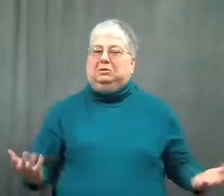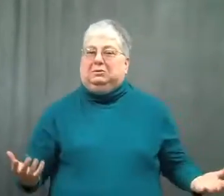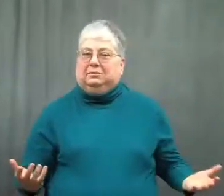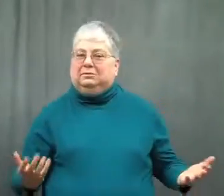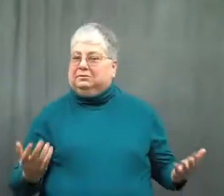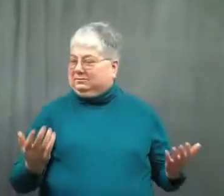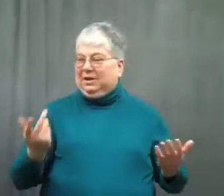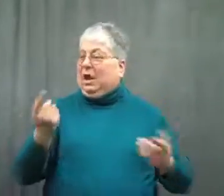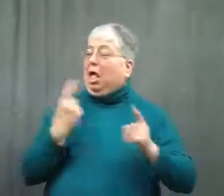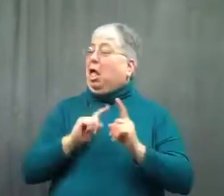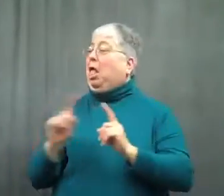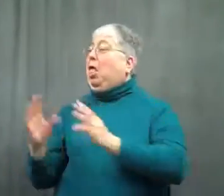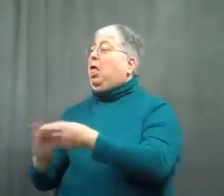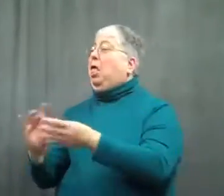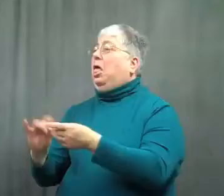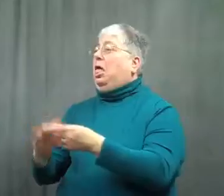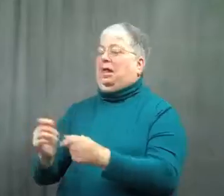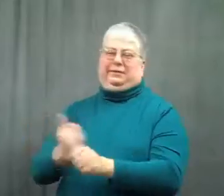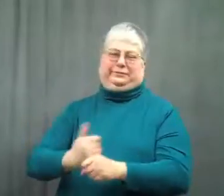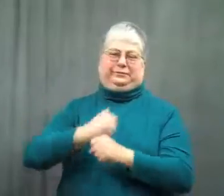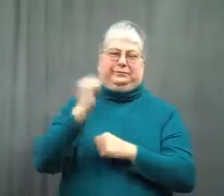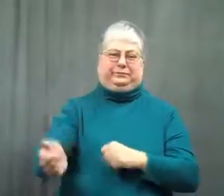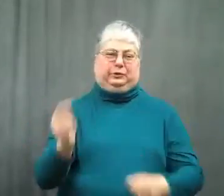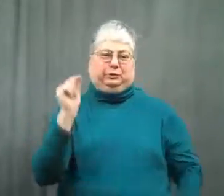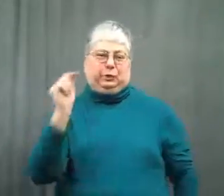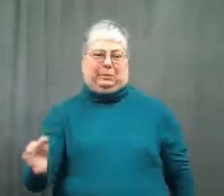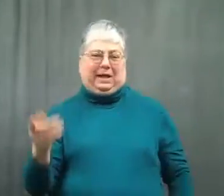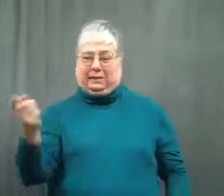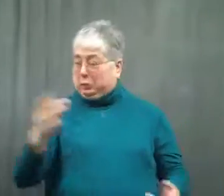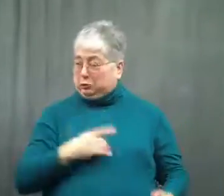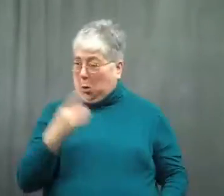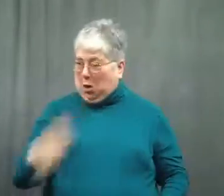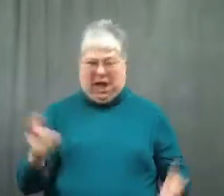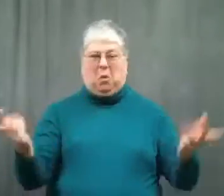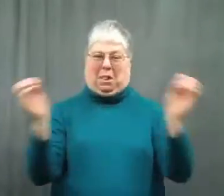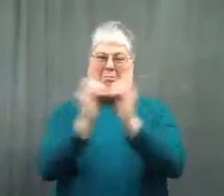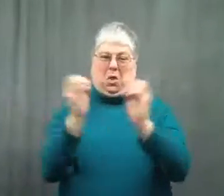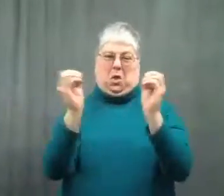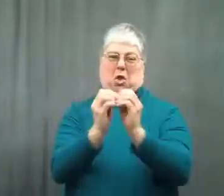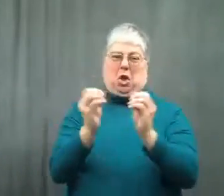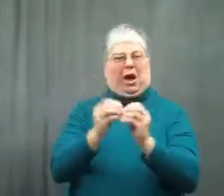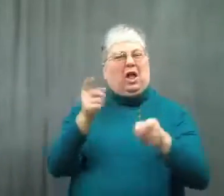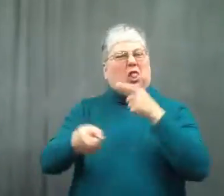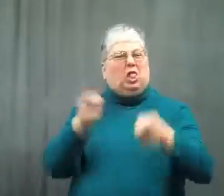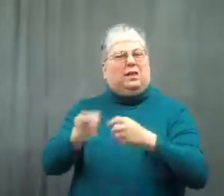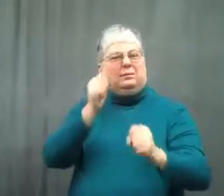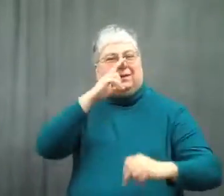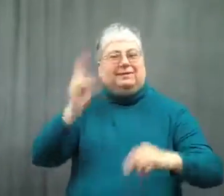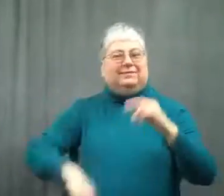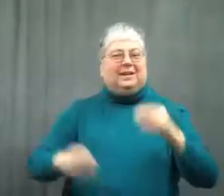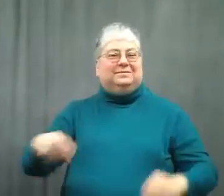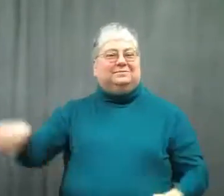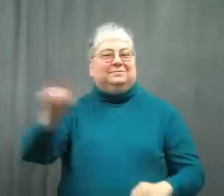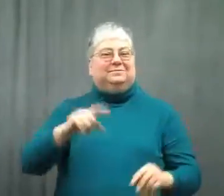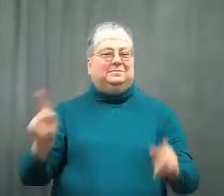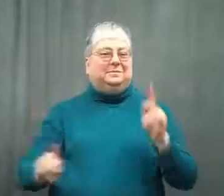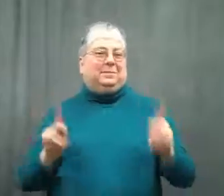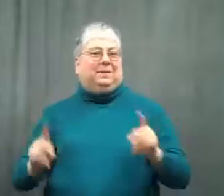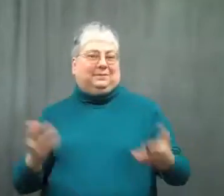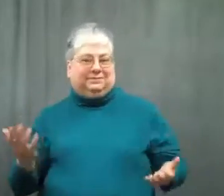They complained to others and that he would continue to offend them. He basically made fun of them.